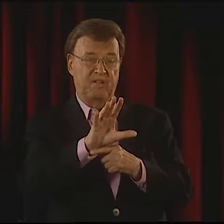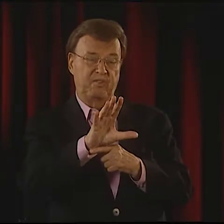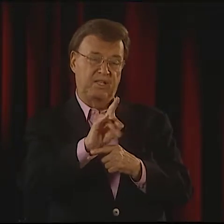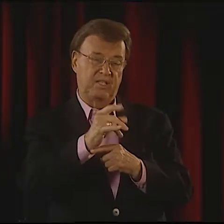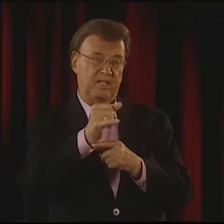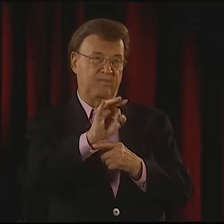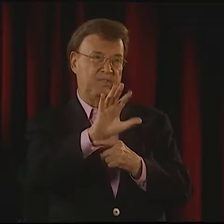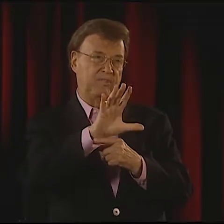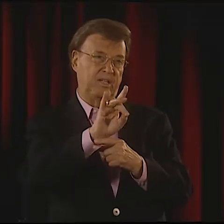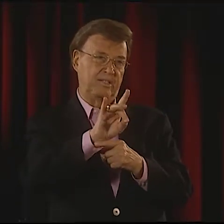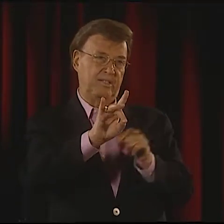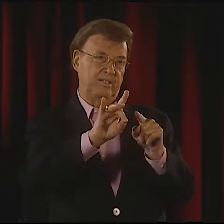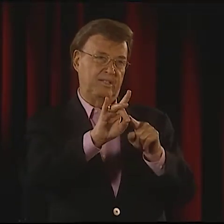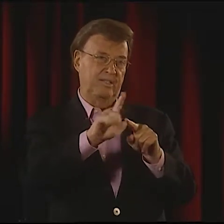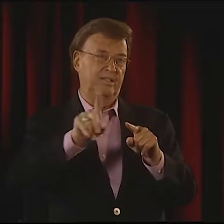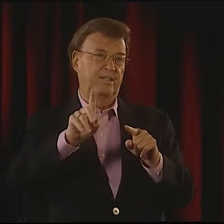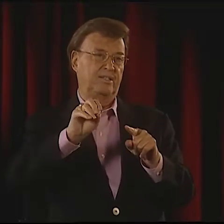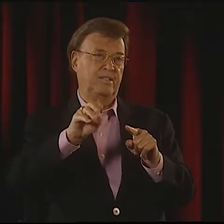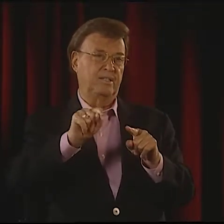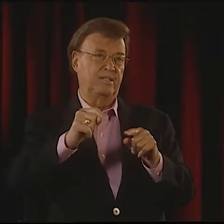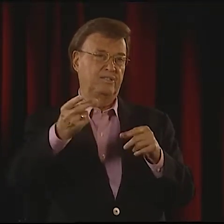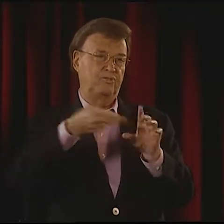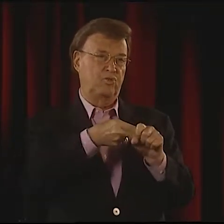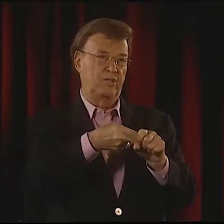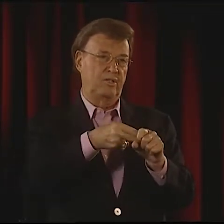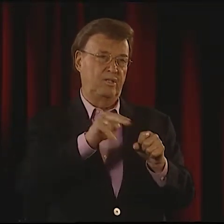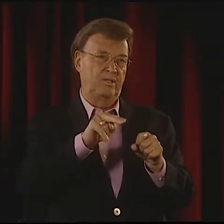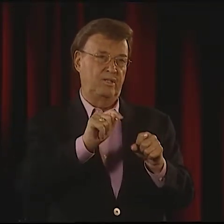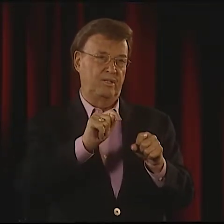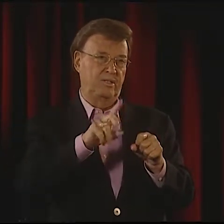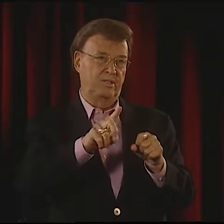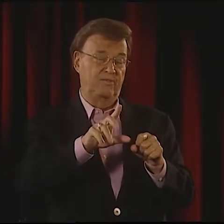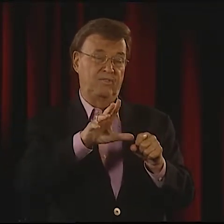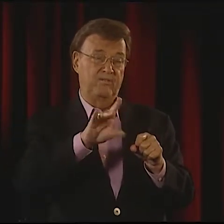YES. RIGHT AROUND THERE IS WHEN DOROTHY JOINED,